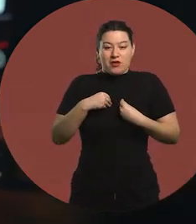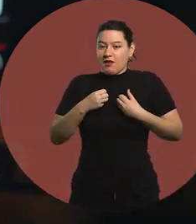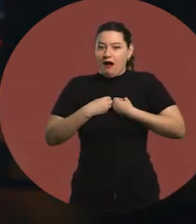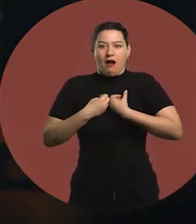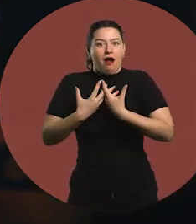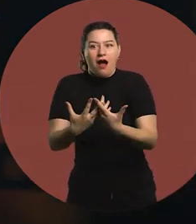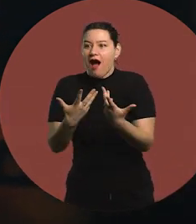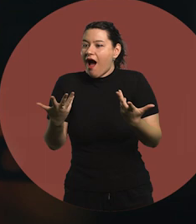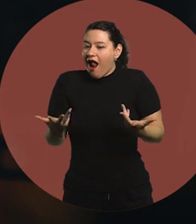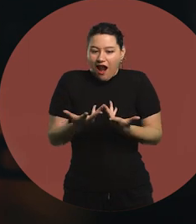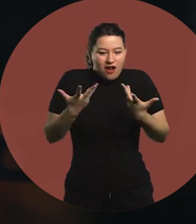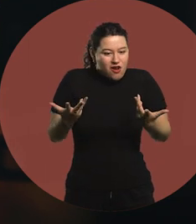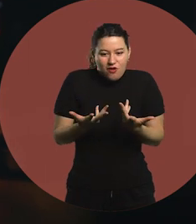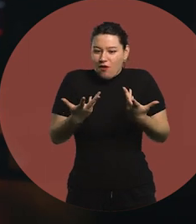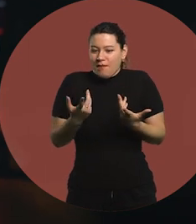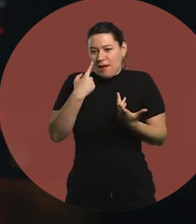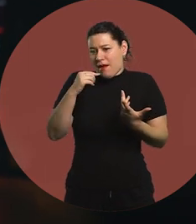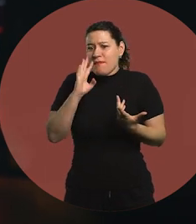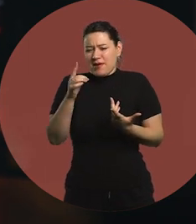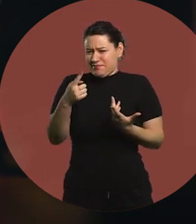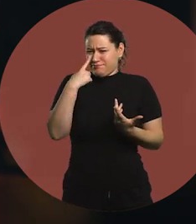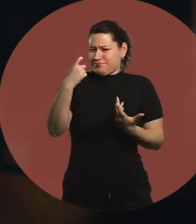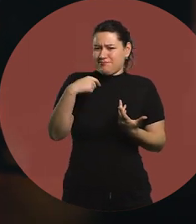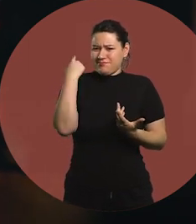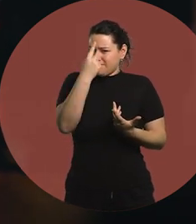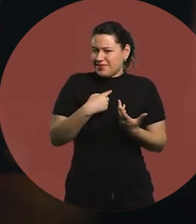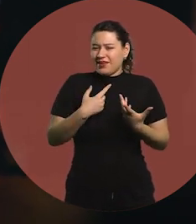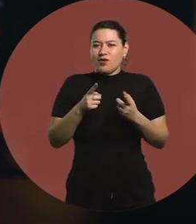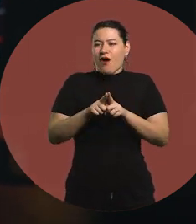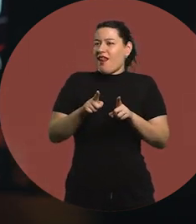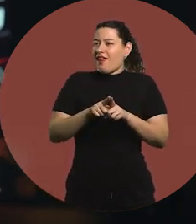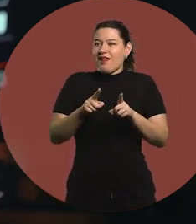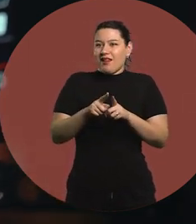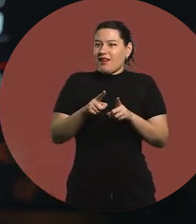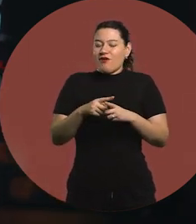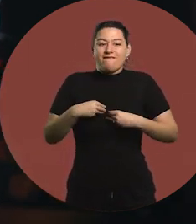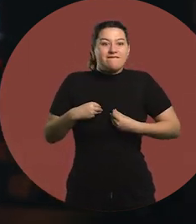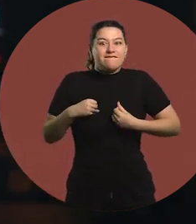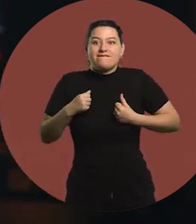and my parents undoubtedly noticed it.